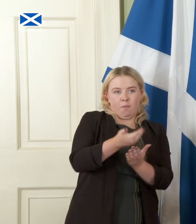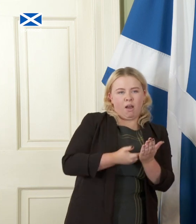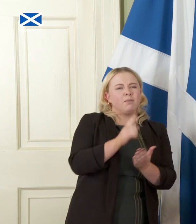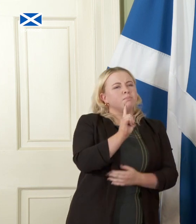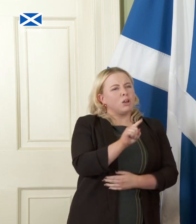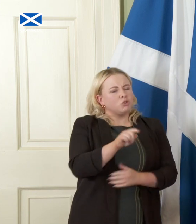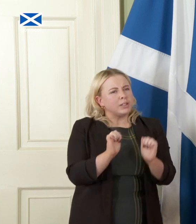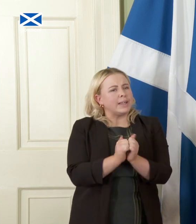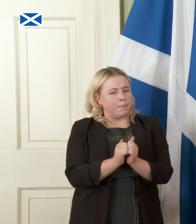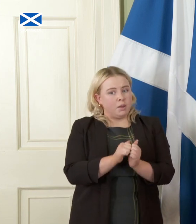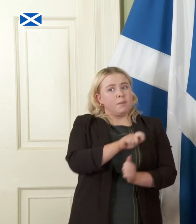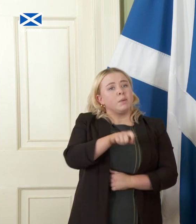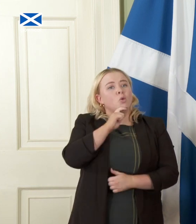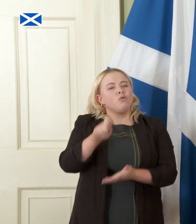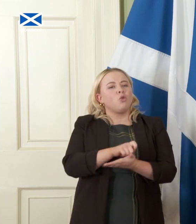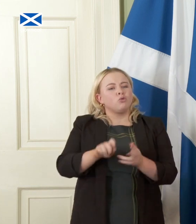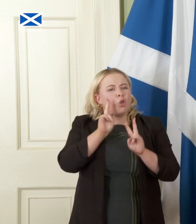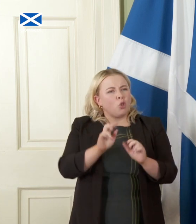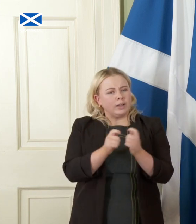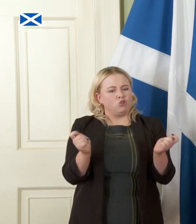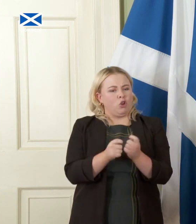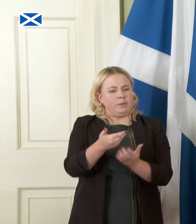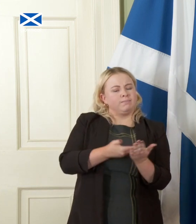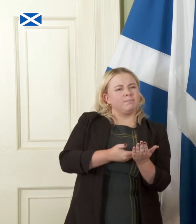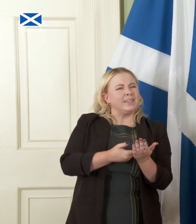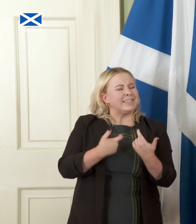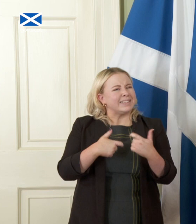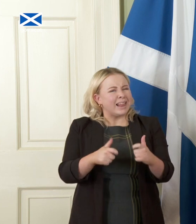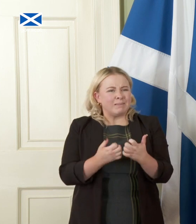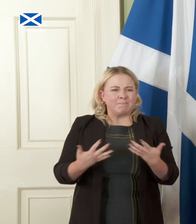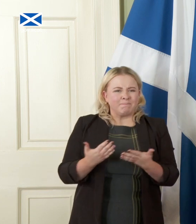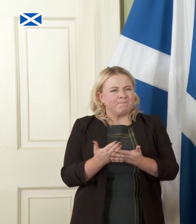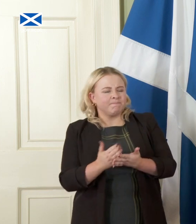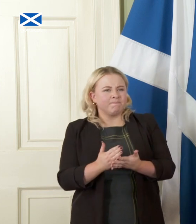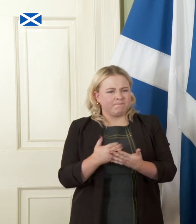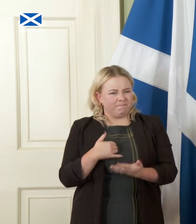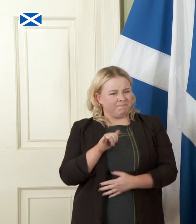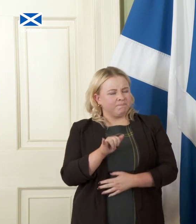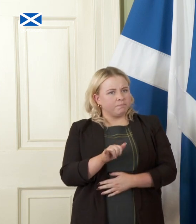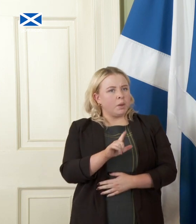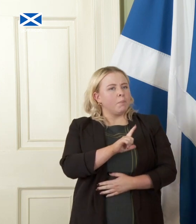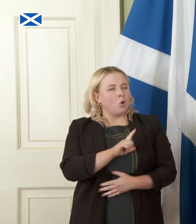that for voters looking at this document there's still a great deal of uncertainty because a lot of